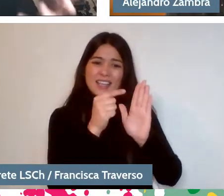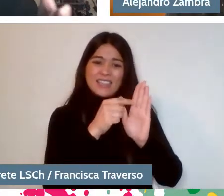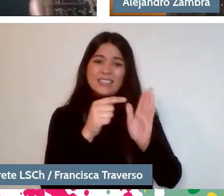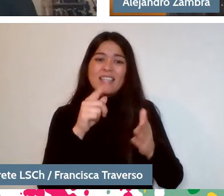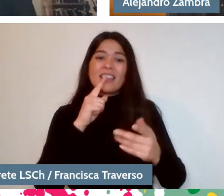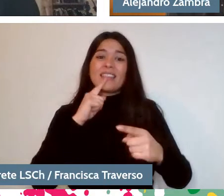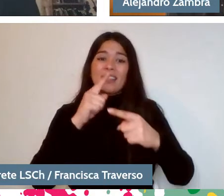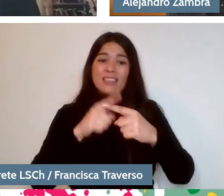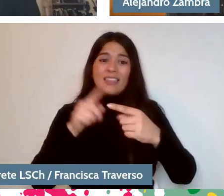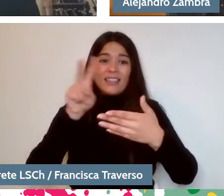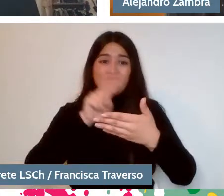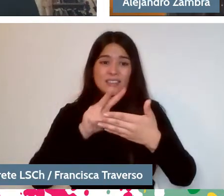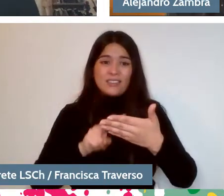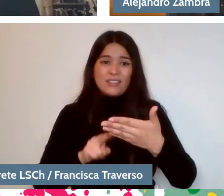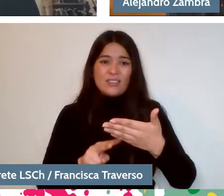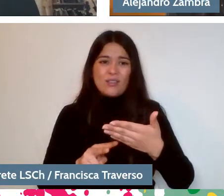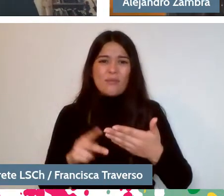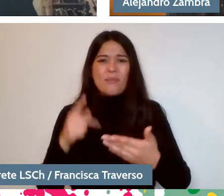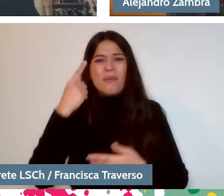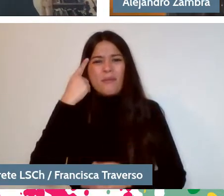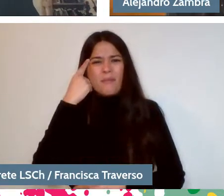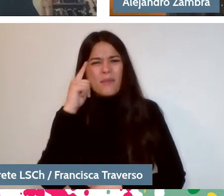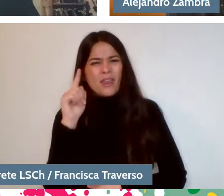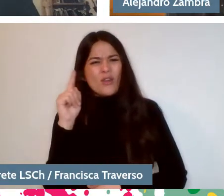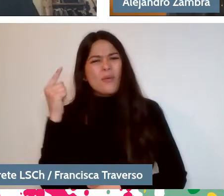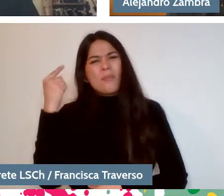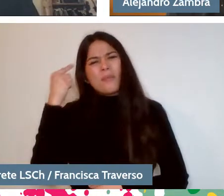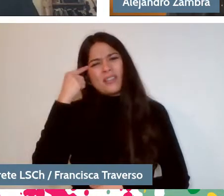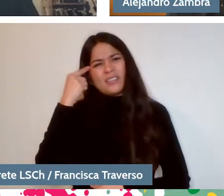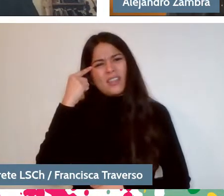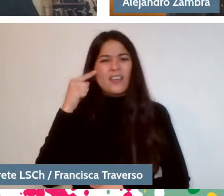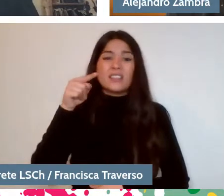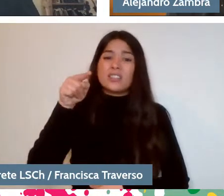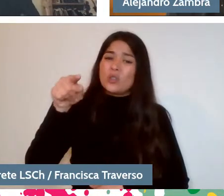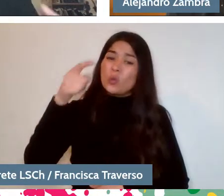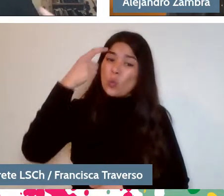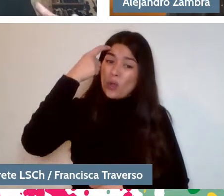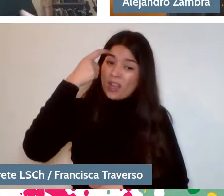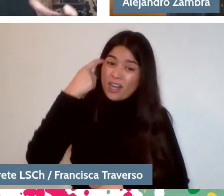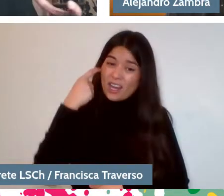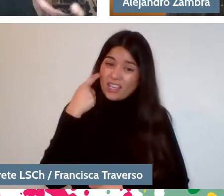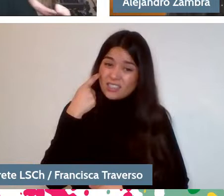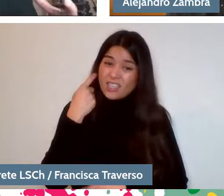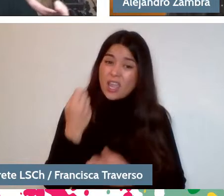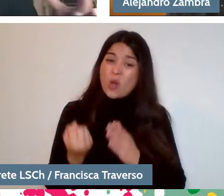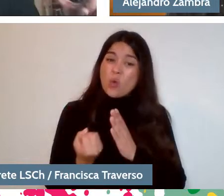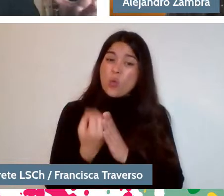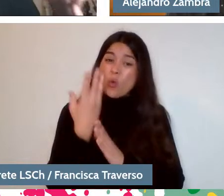but I thought, if you think that in the new text of the constitution